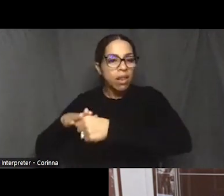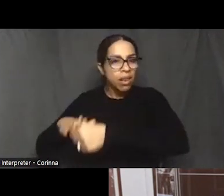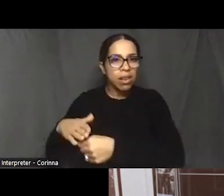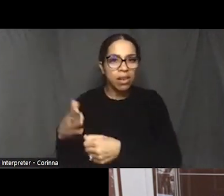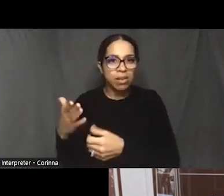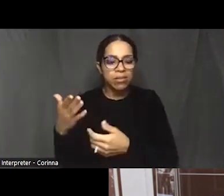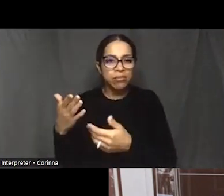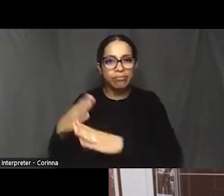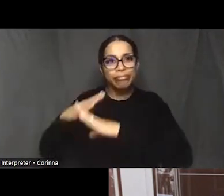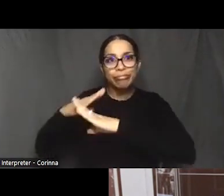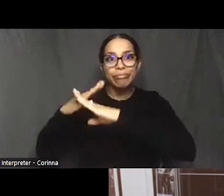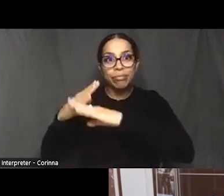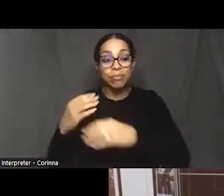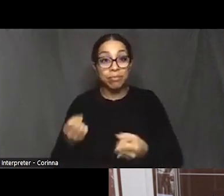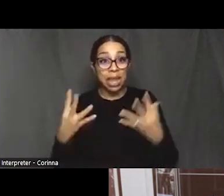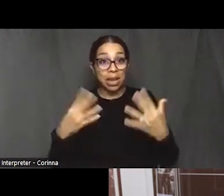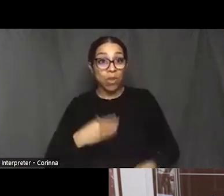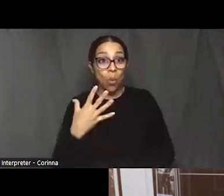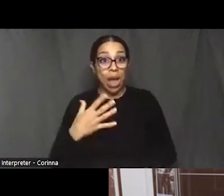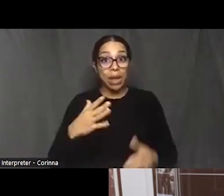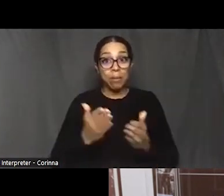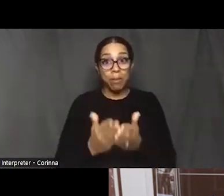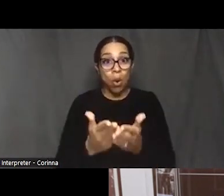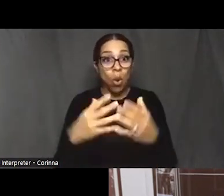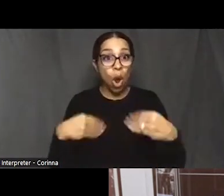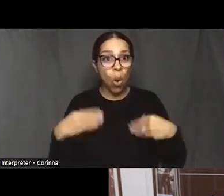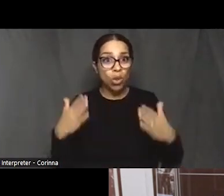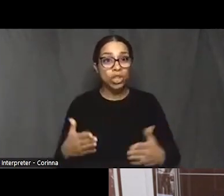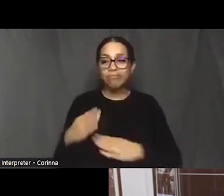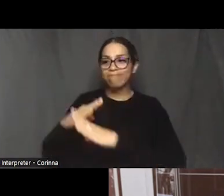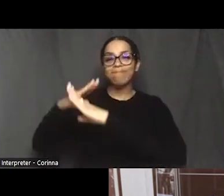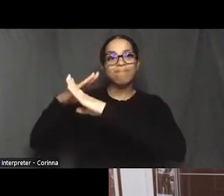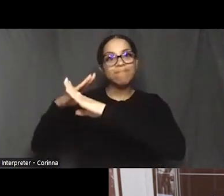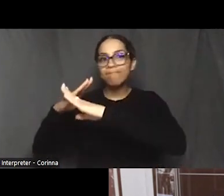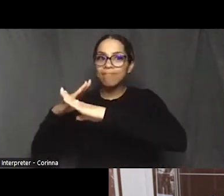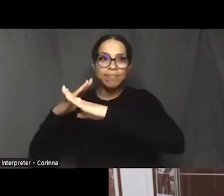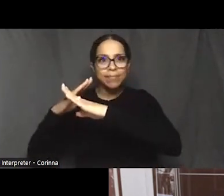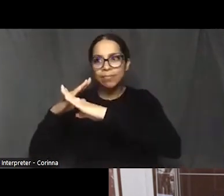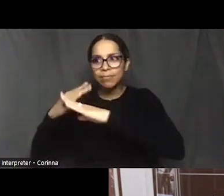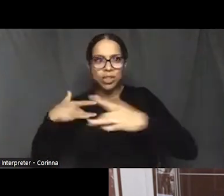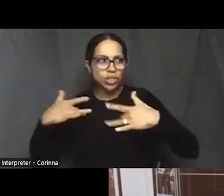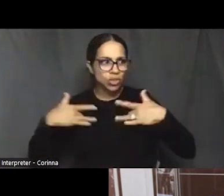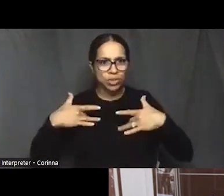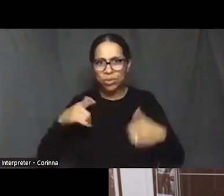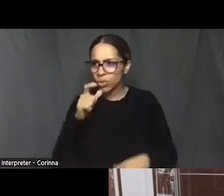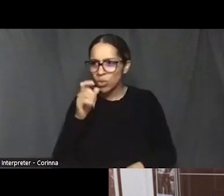blocked his way because their concern was who's going to captain my boat?